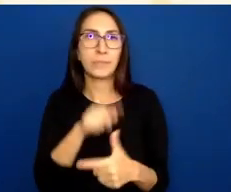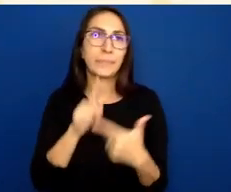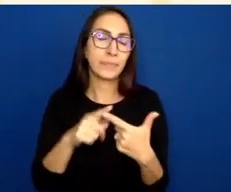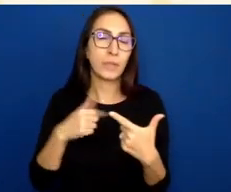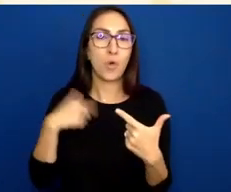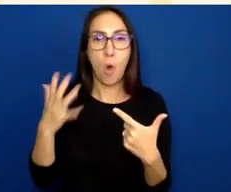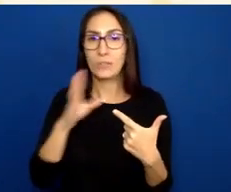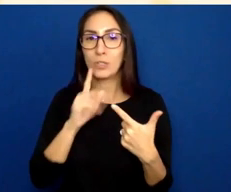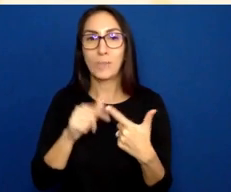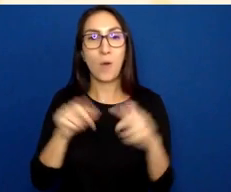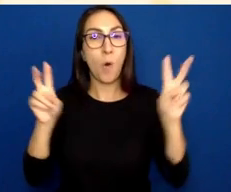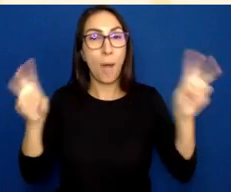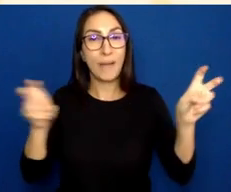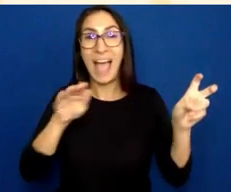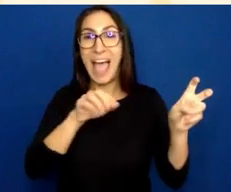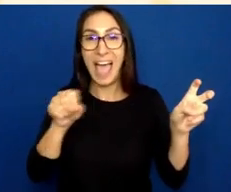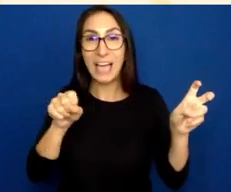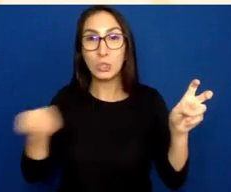Well, not everybody can see what's on the screen.